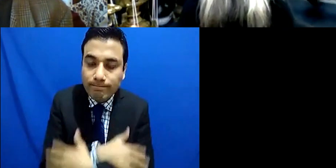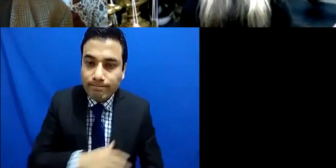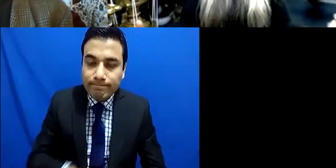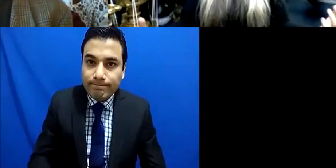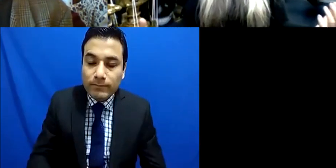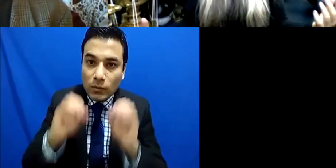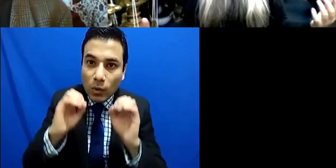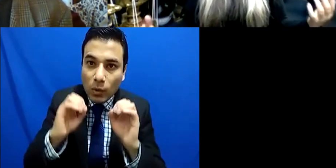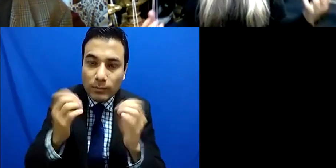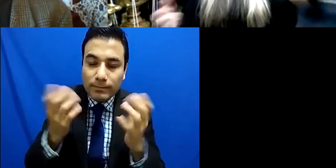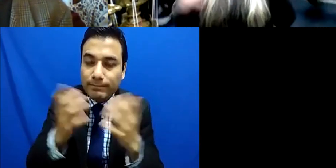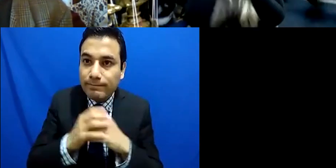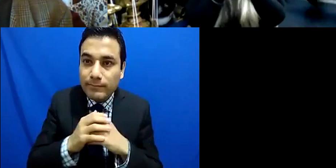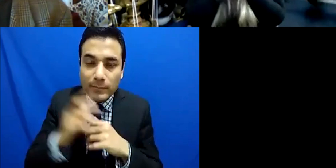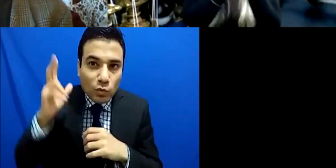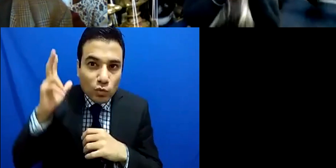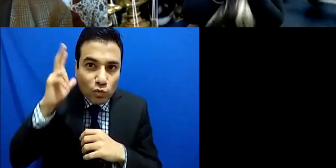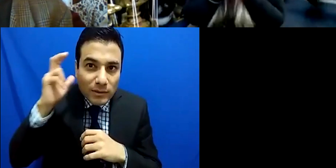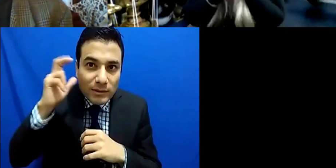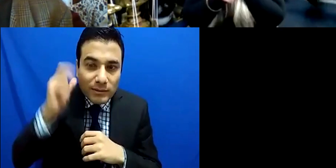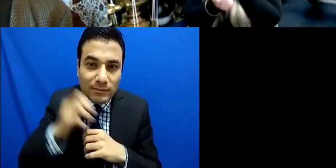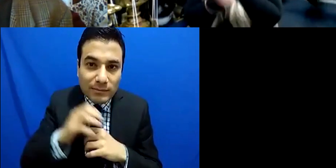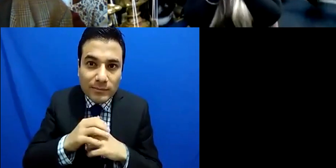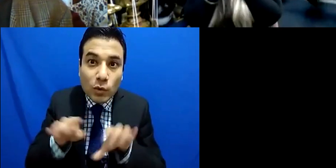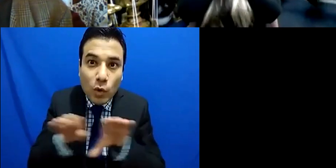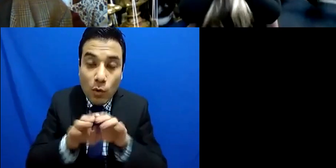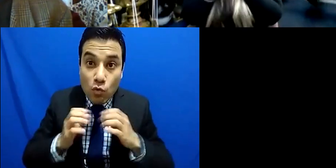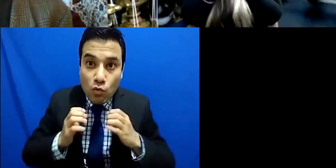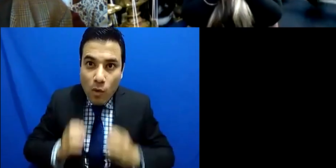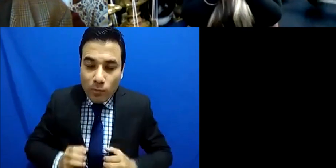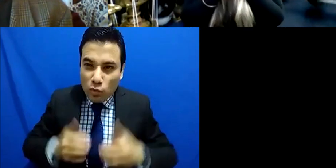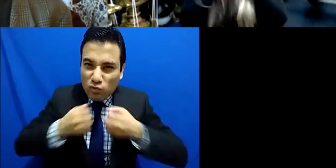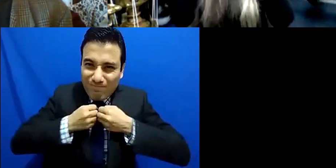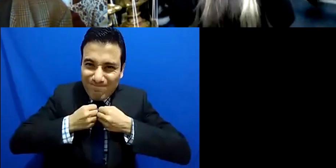mean imagine when I play an instrument and I'm all kind of huddled up and tense and so on everything